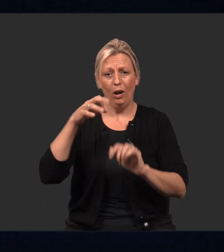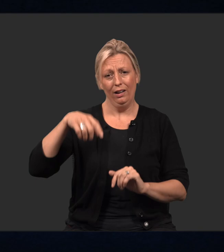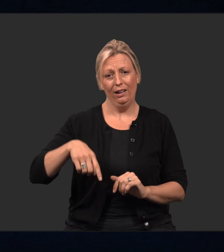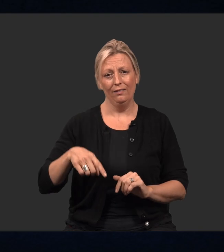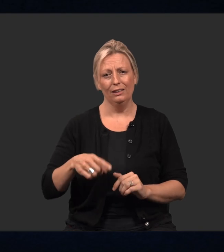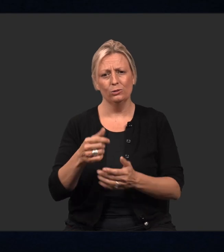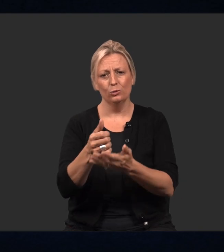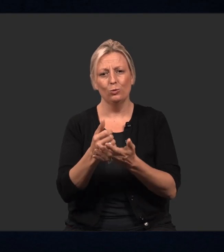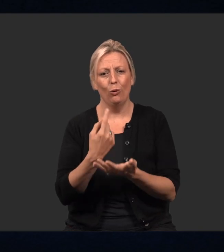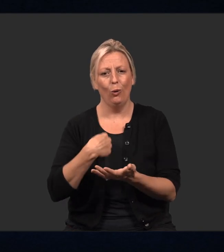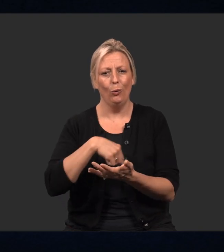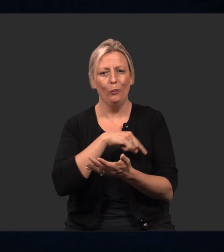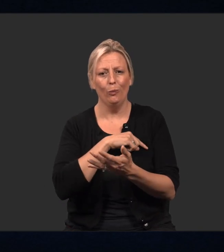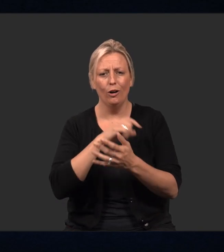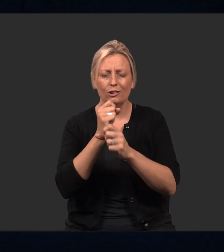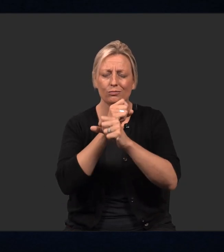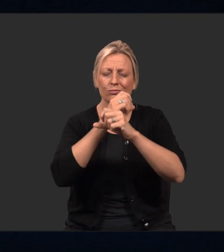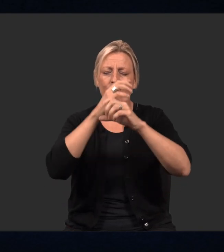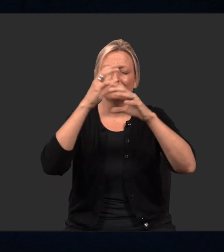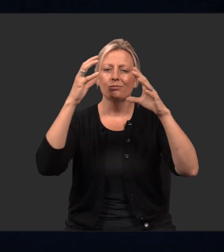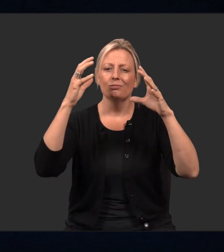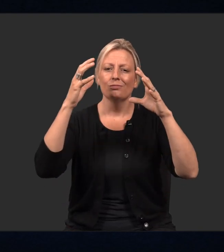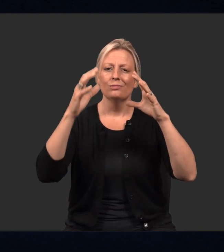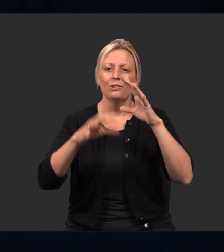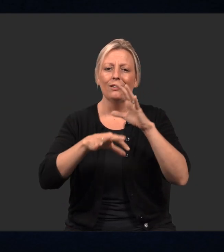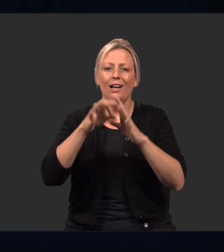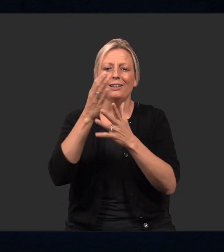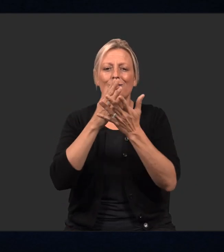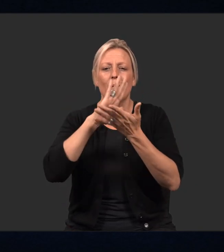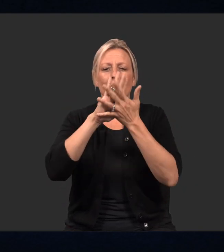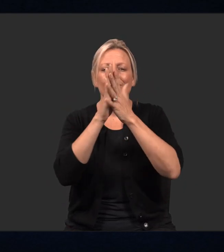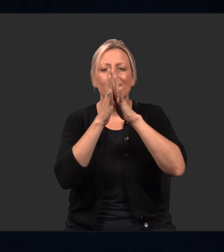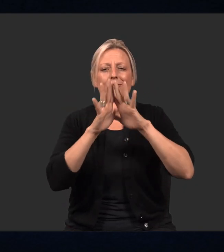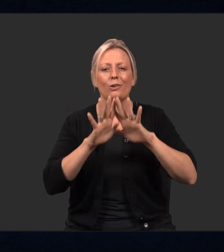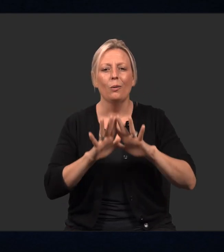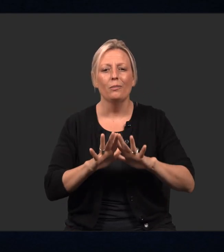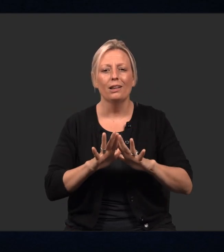The point of this is to help us discover ways to find peace and calm,